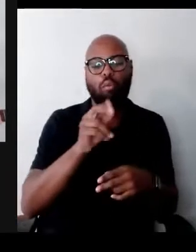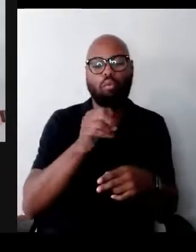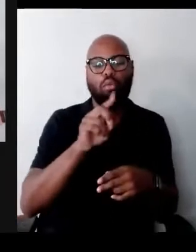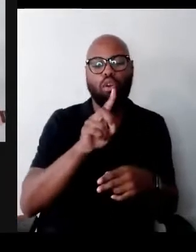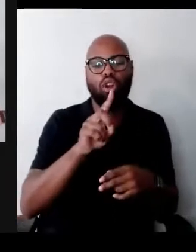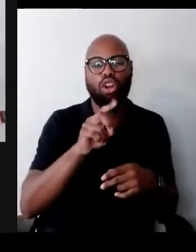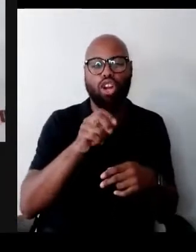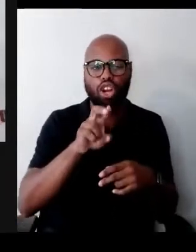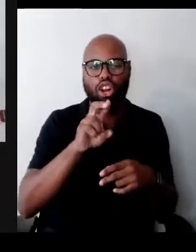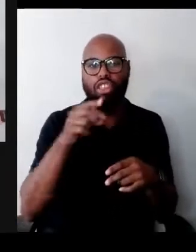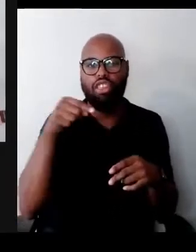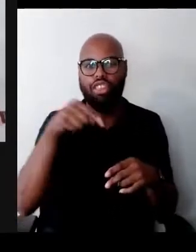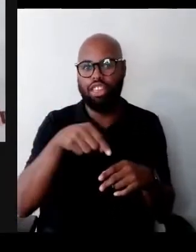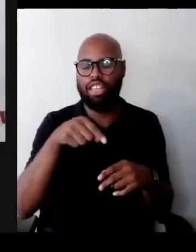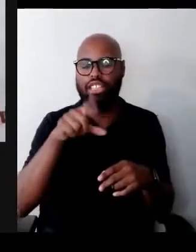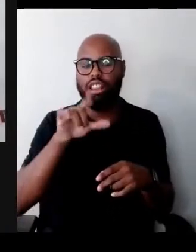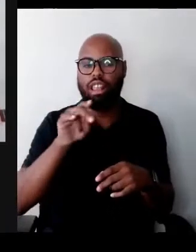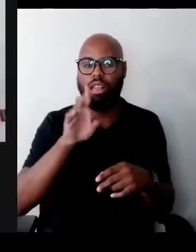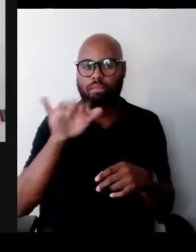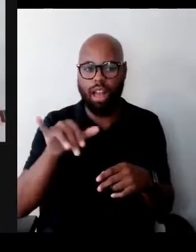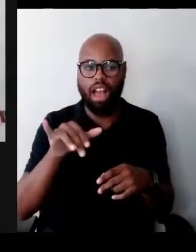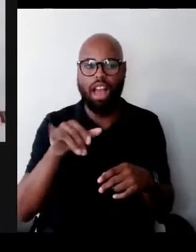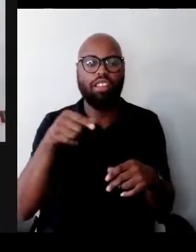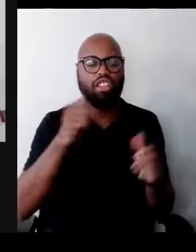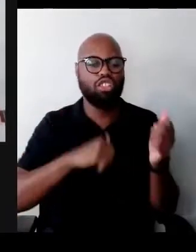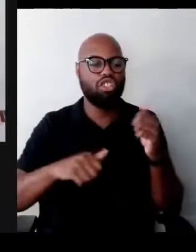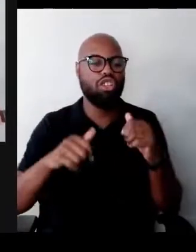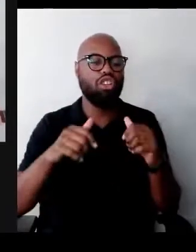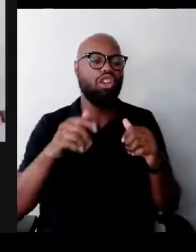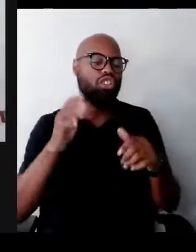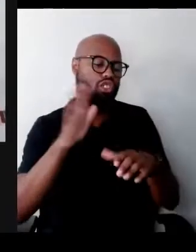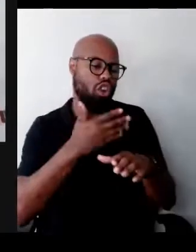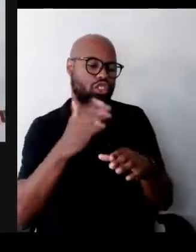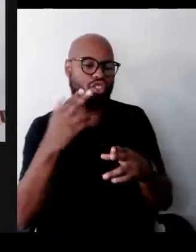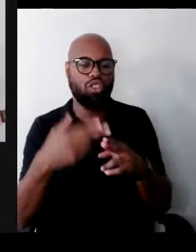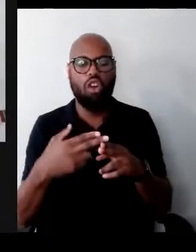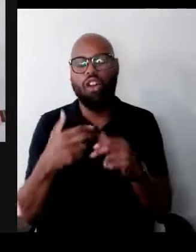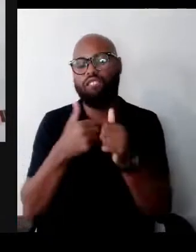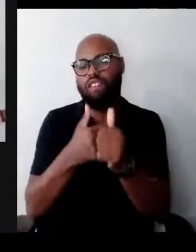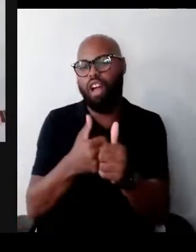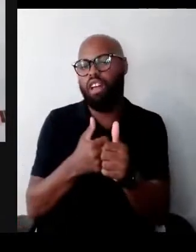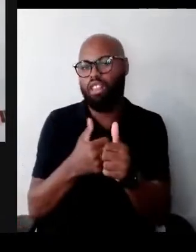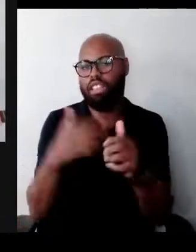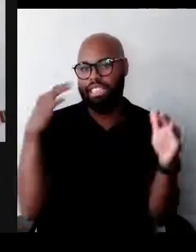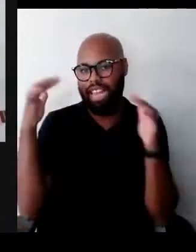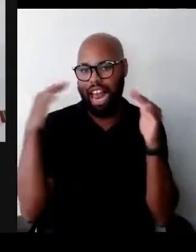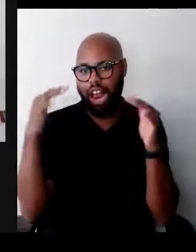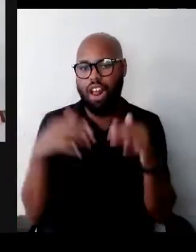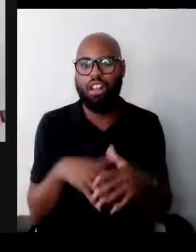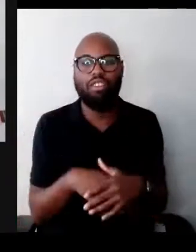This song is called "Follow the Sound". Wonderful, we can't wait to hear it. Thank you so much, both of you, for being here.